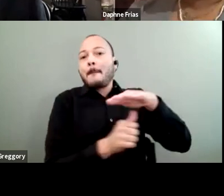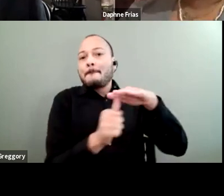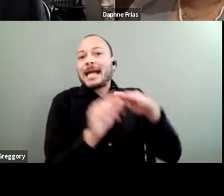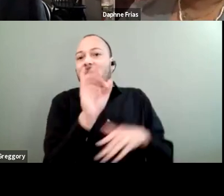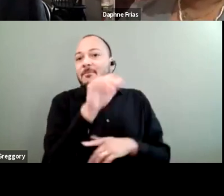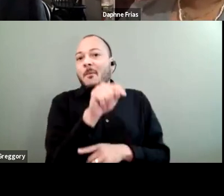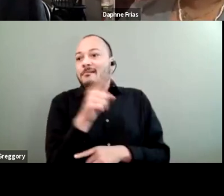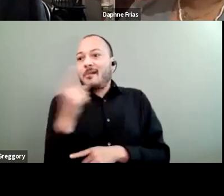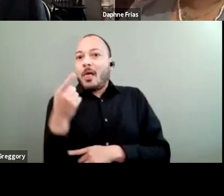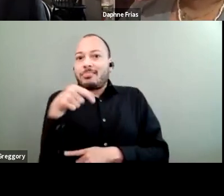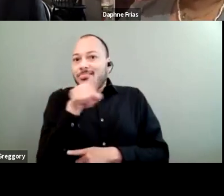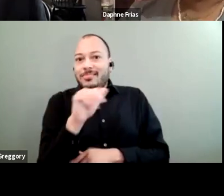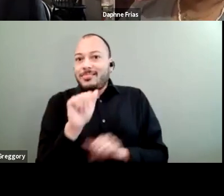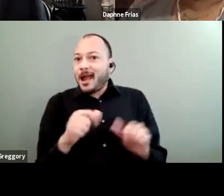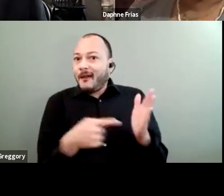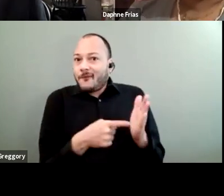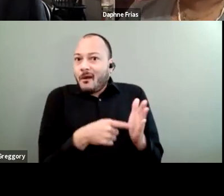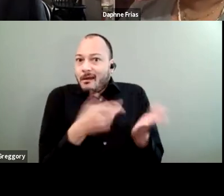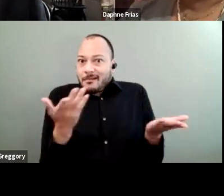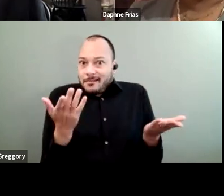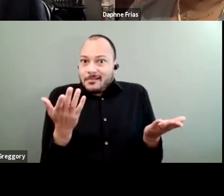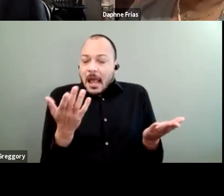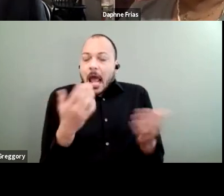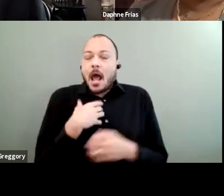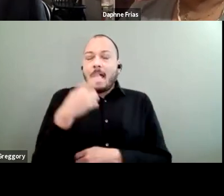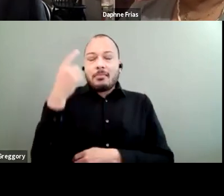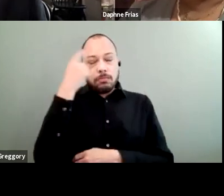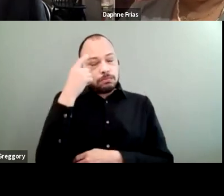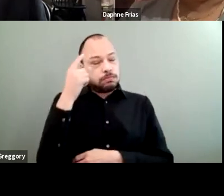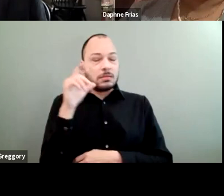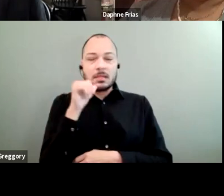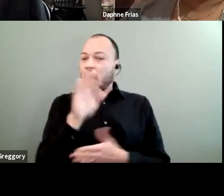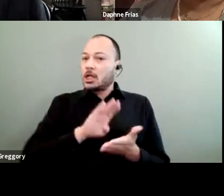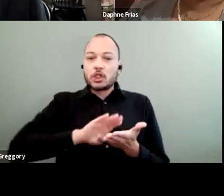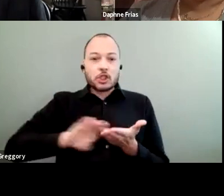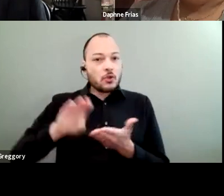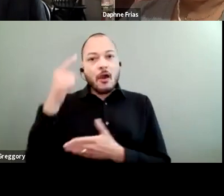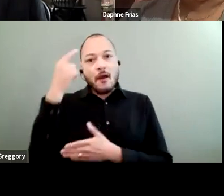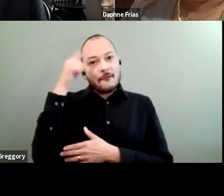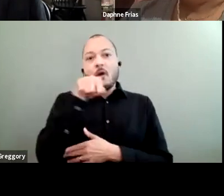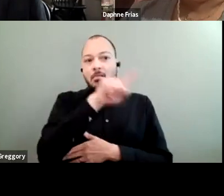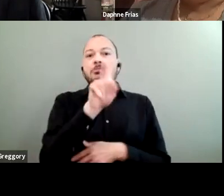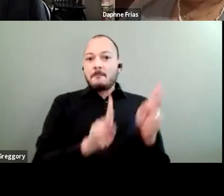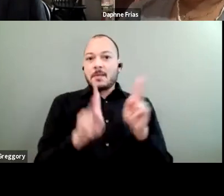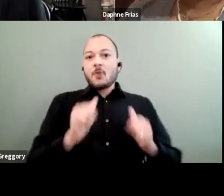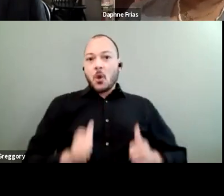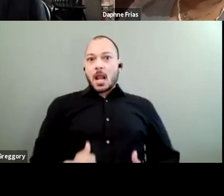And I think it's absolutely inexcusable that the people whose lives were lost were already